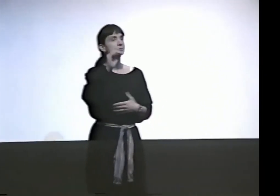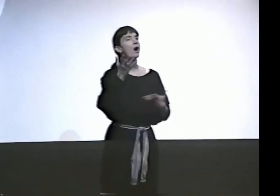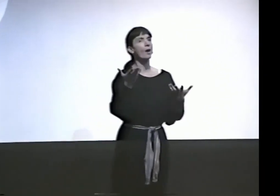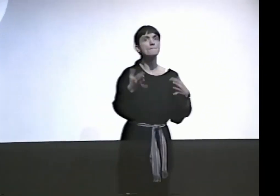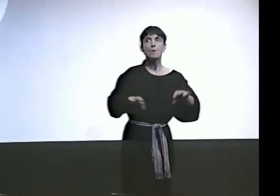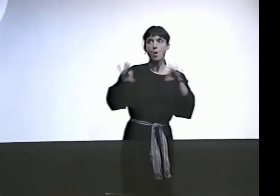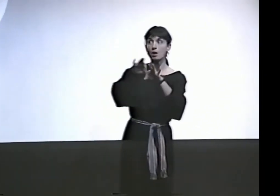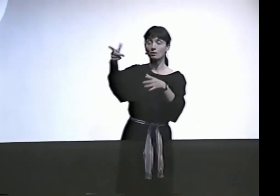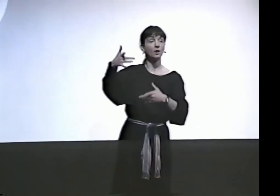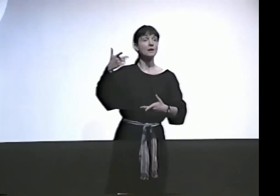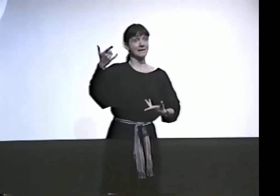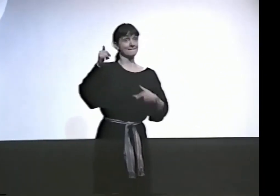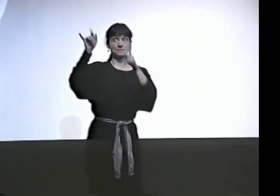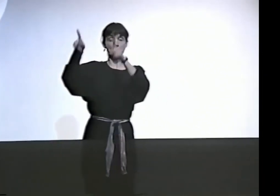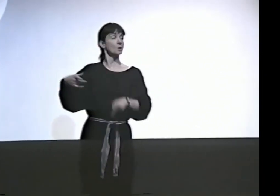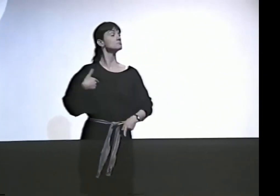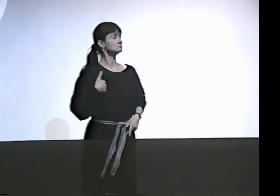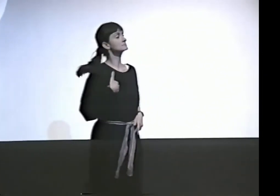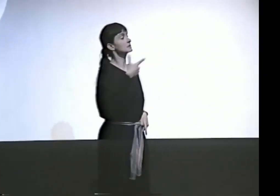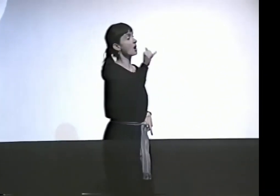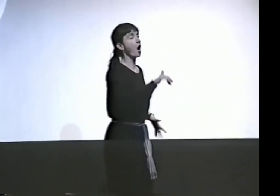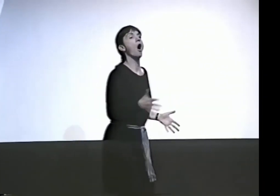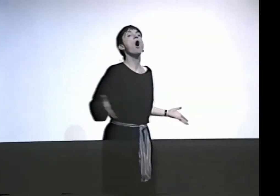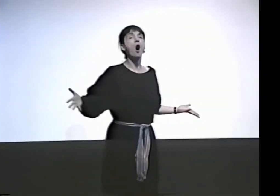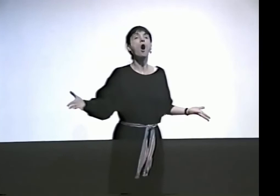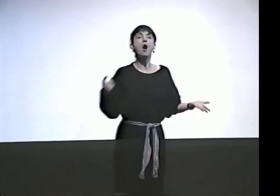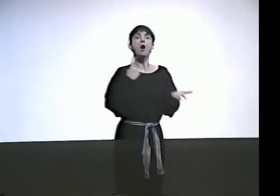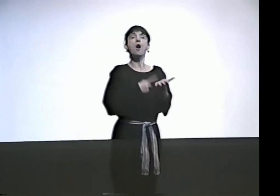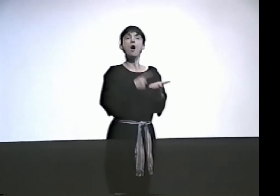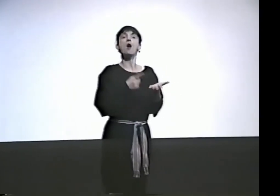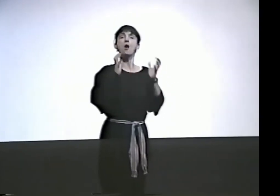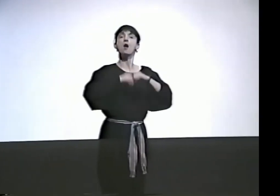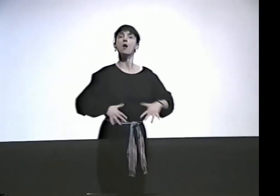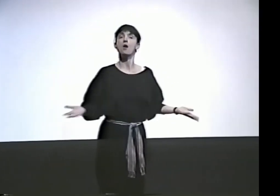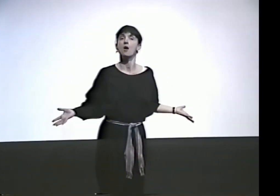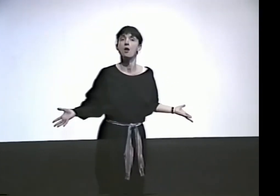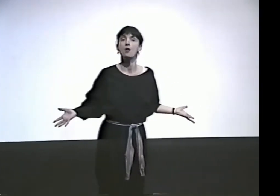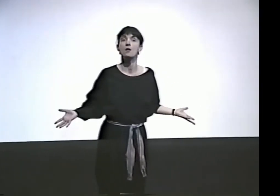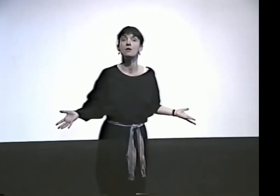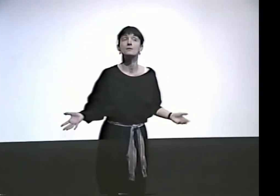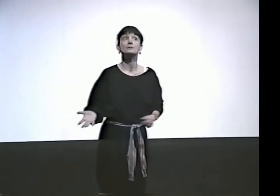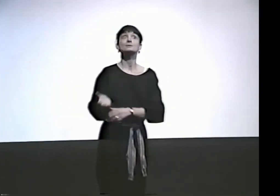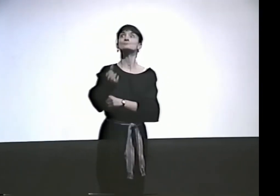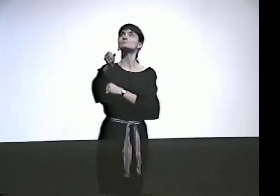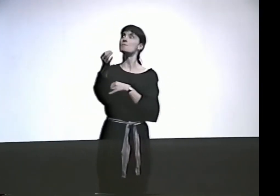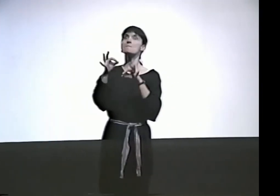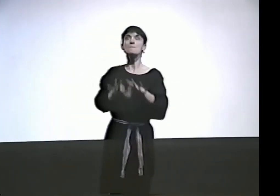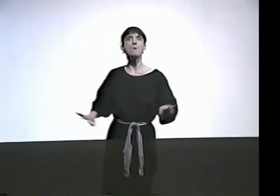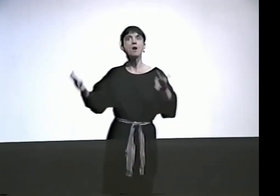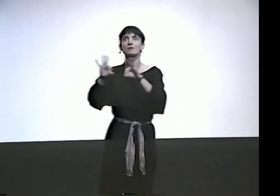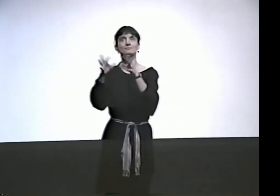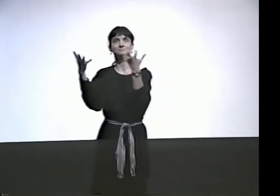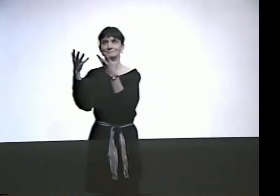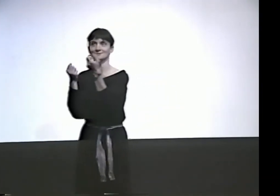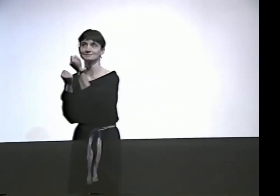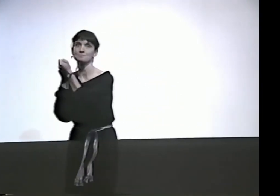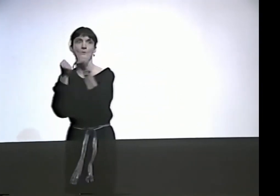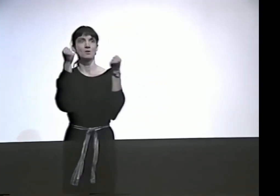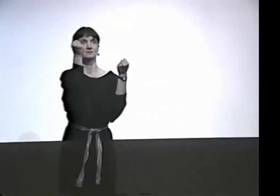SO THE IMPORTANT THING IS, IF A PERSON SAYS, "I'M GAY," PROCLAIMS HIMSELF GAY, THAT'S FINE.